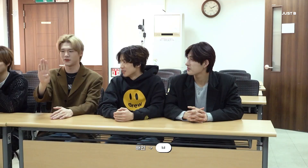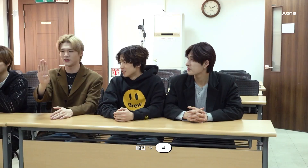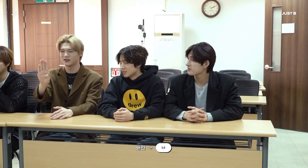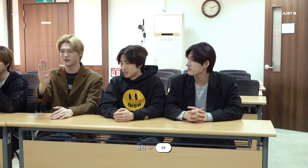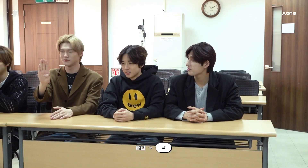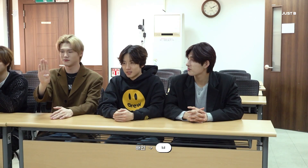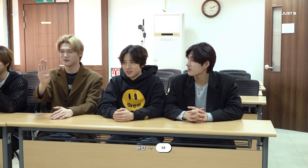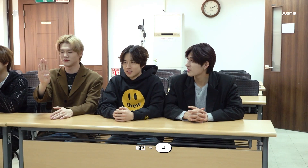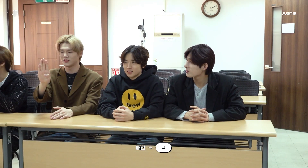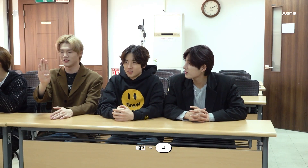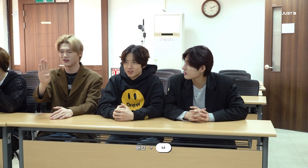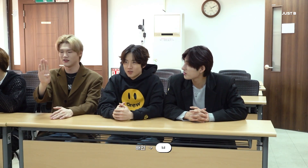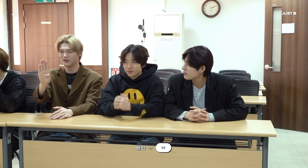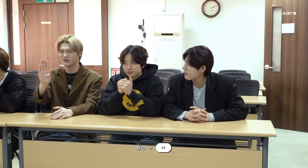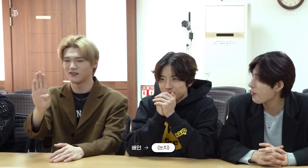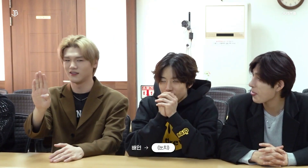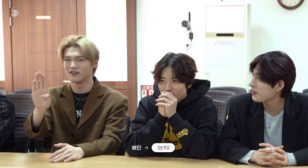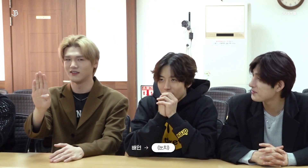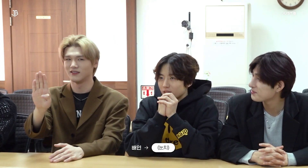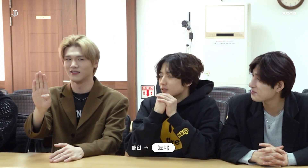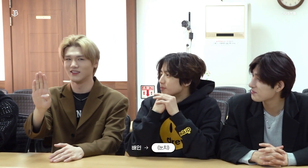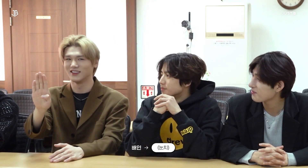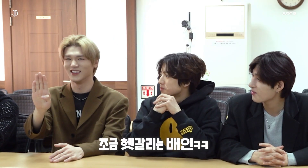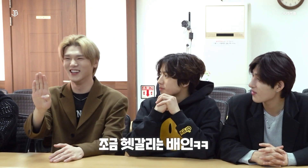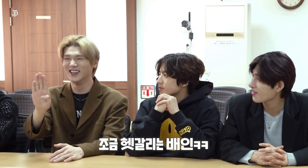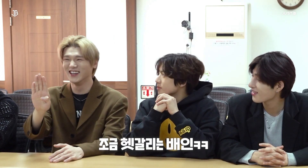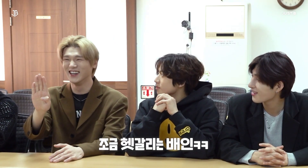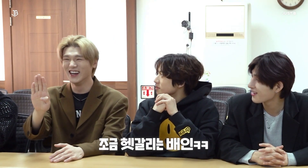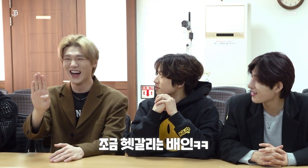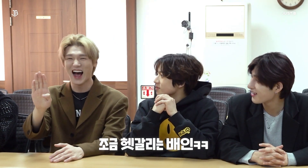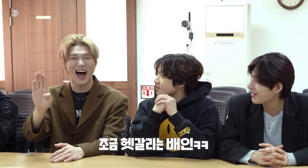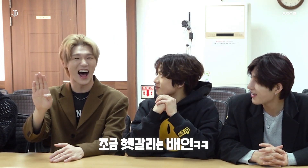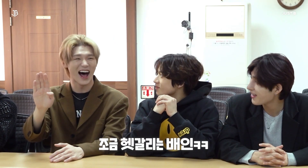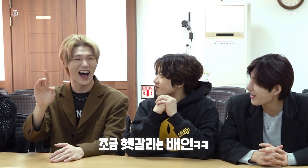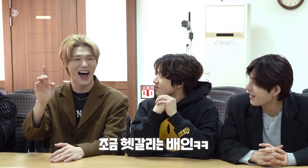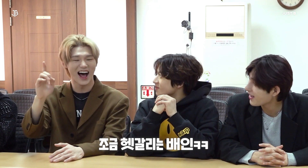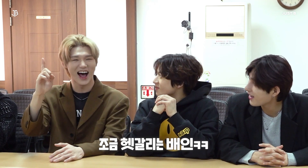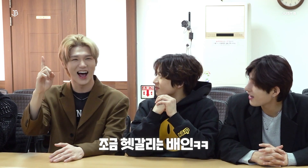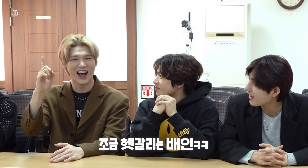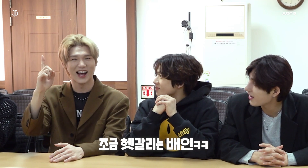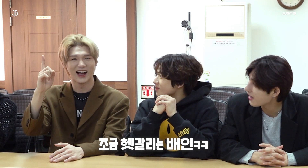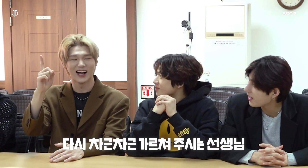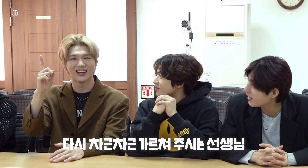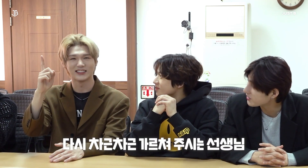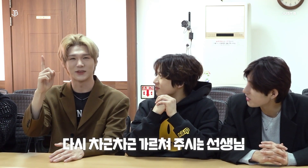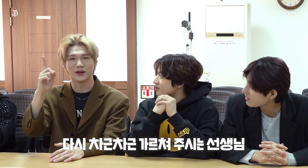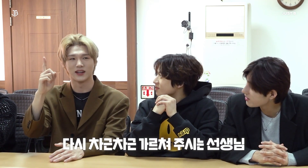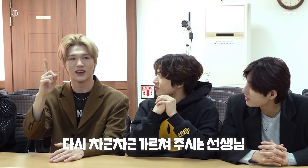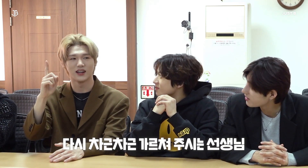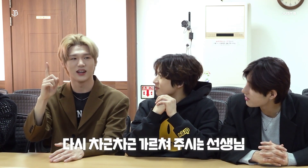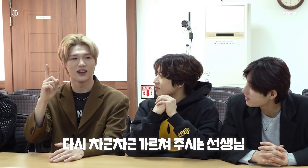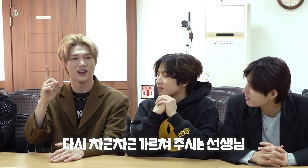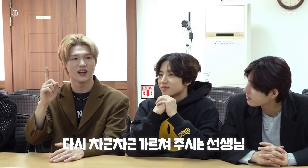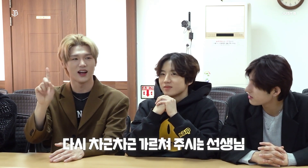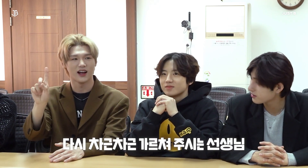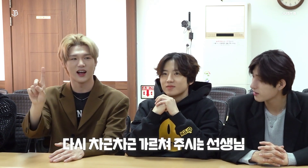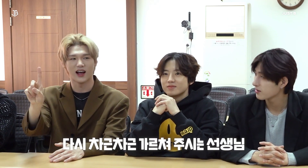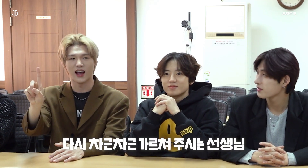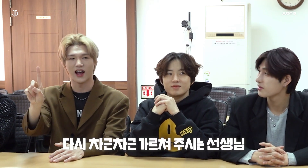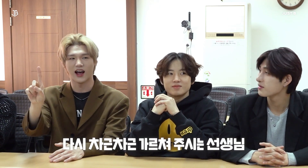B... (Confused) [Bain is a bit confused LOL] [The instructor calmly teaches him again]